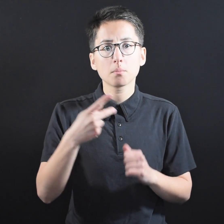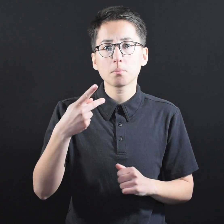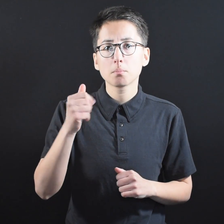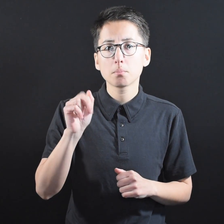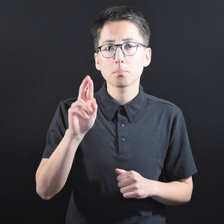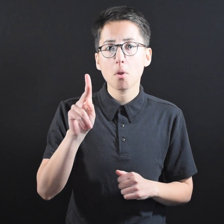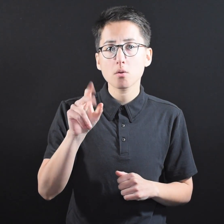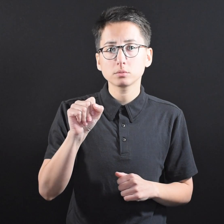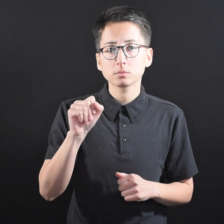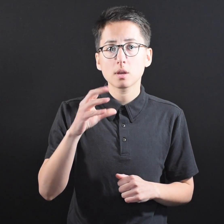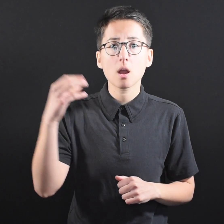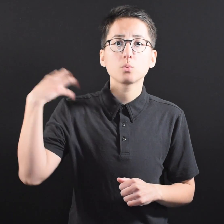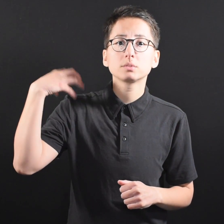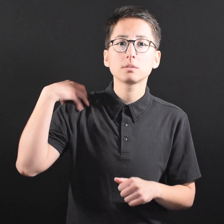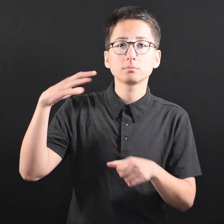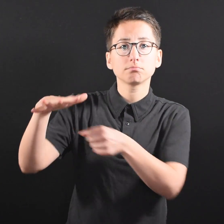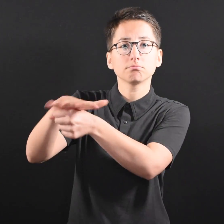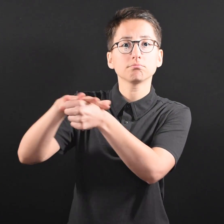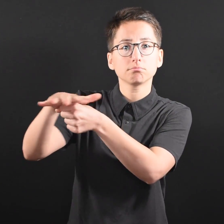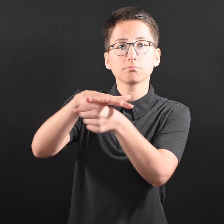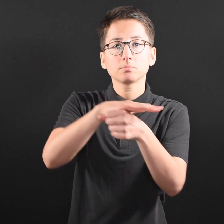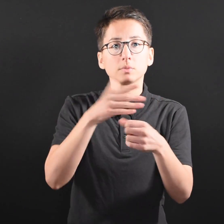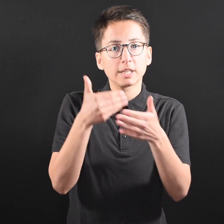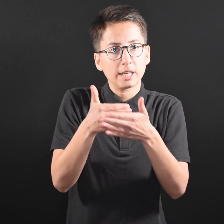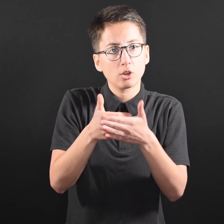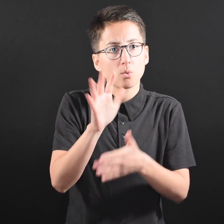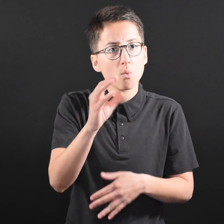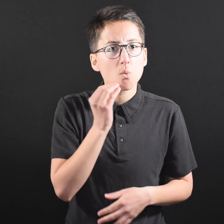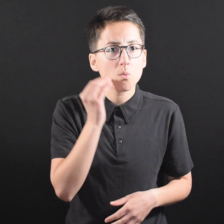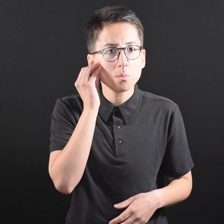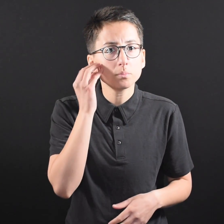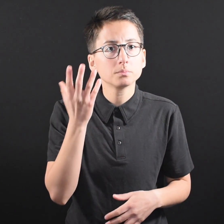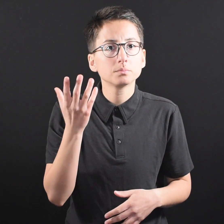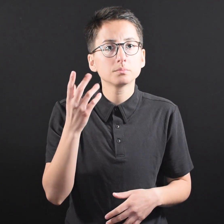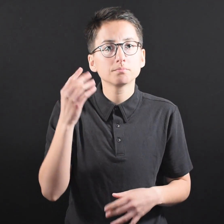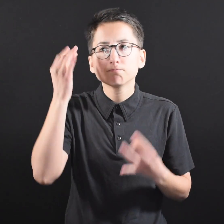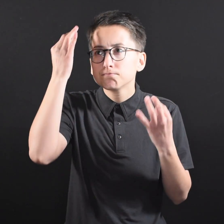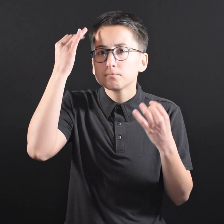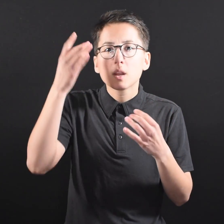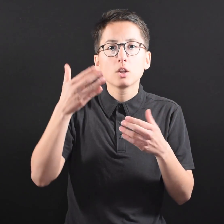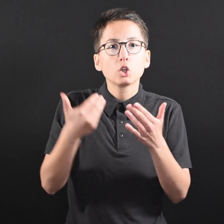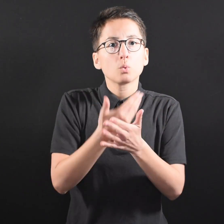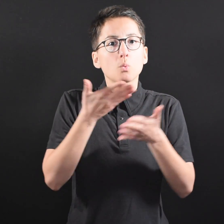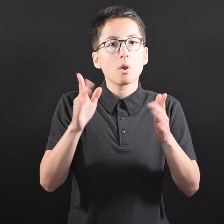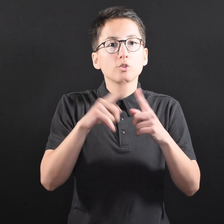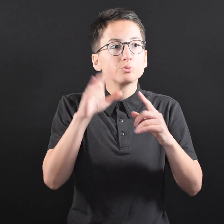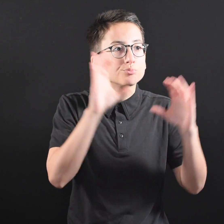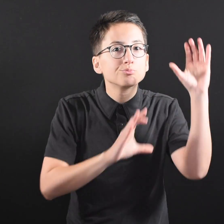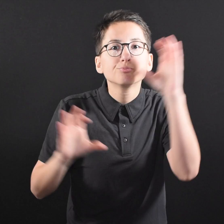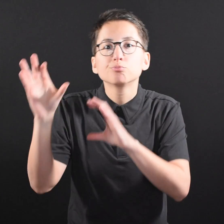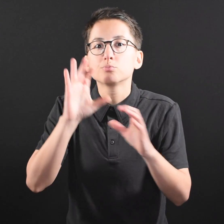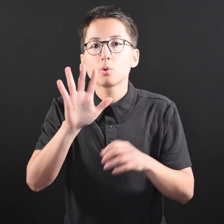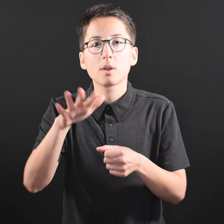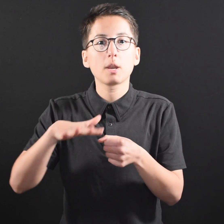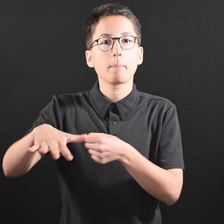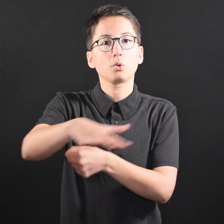Stick to parks and outdoor spaces close to your home. Think of new ways to explore your neighborhood! ●